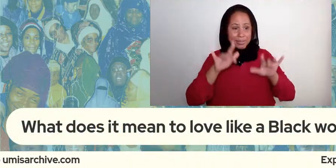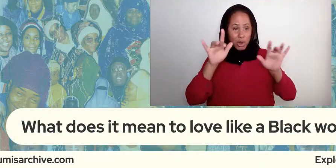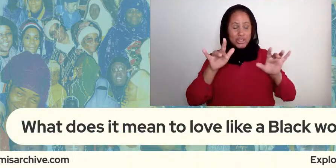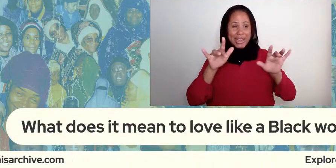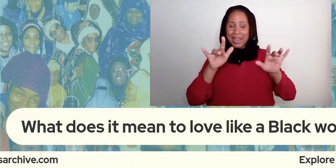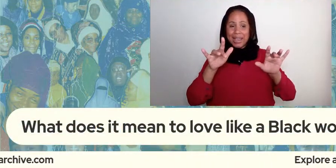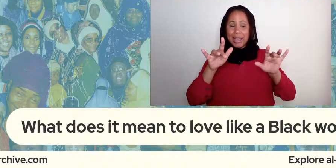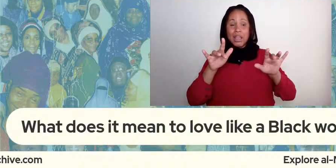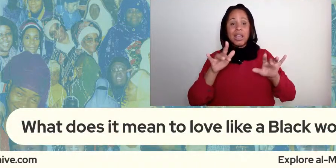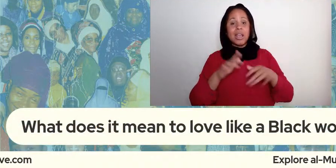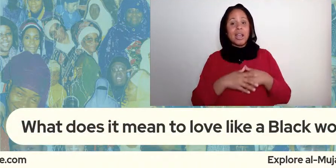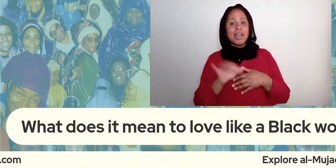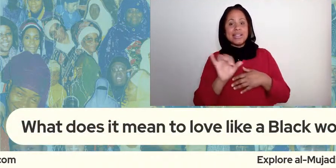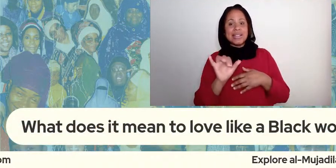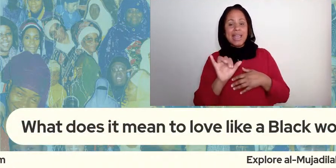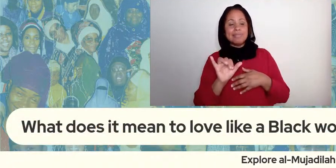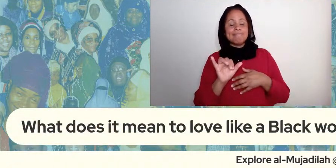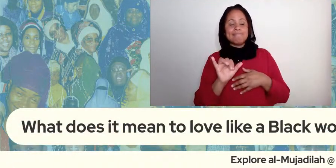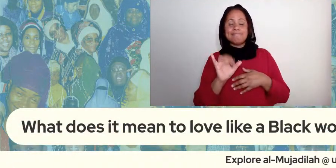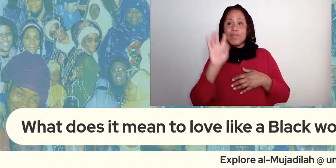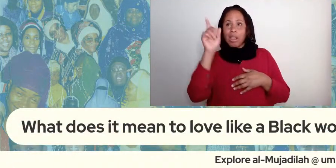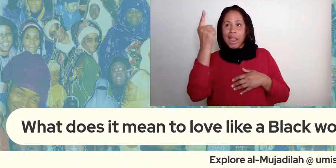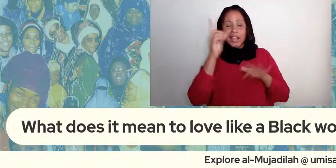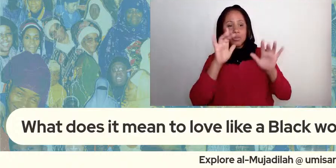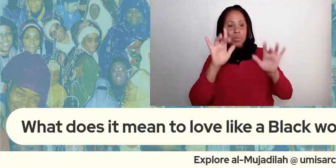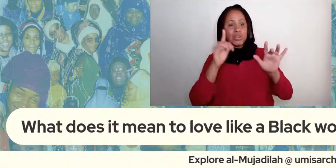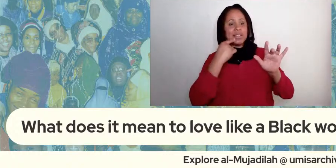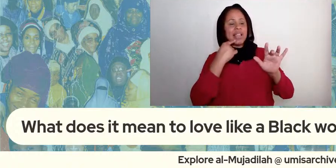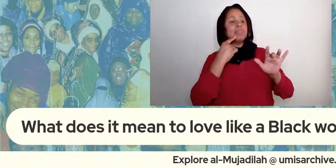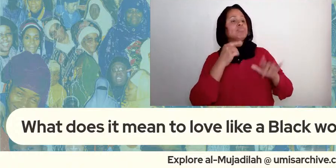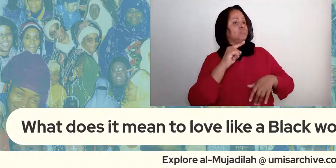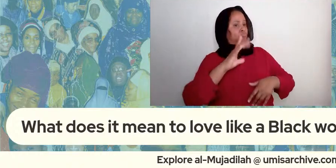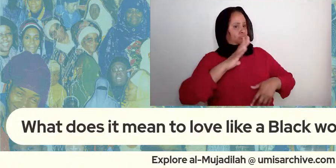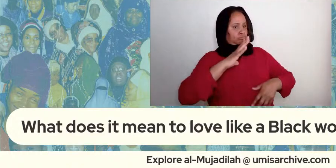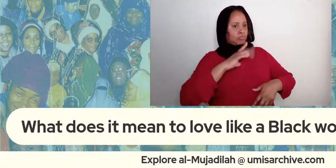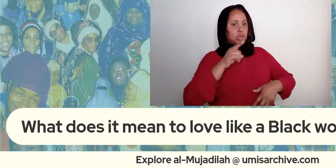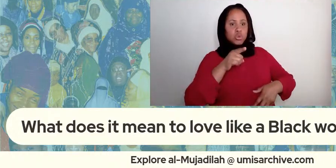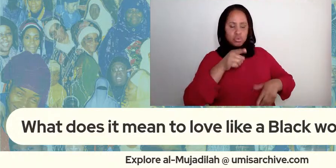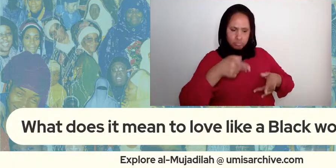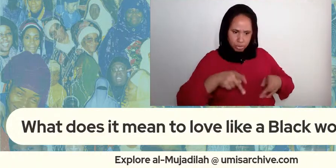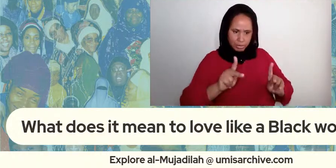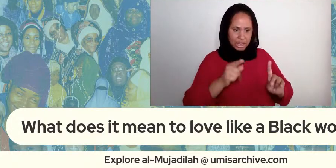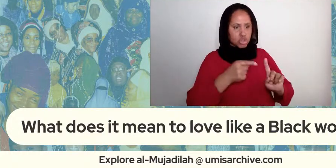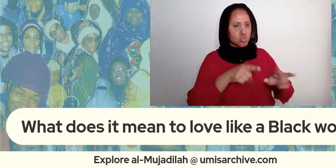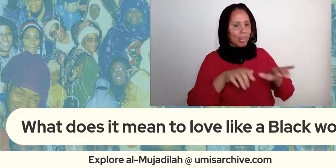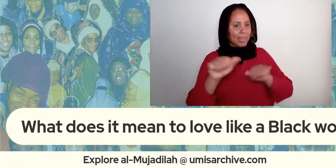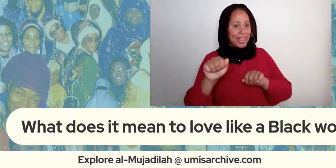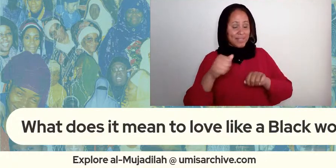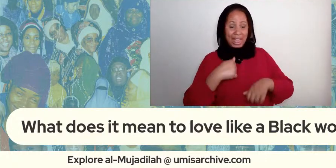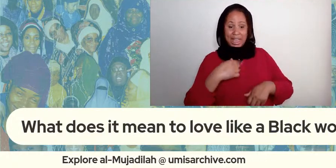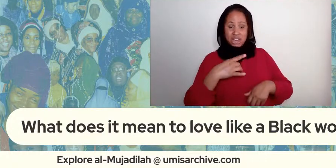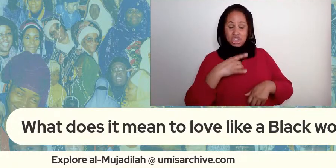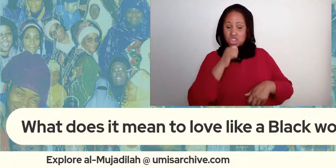can act you can actually leave it's okay like i don't like it but i would rather you divorce